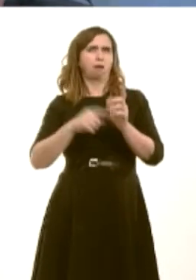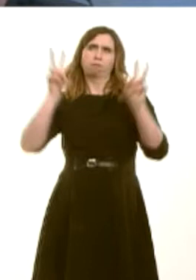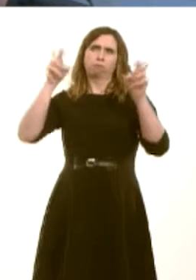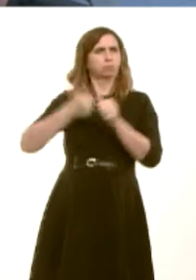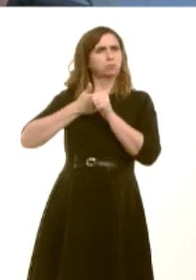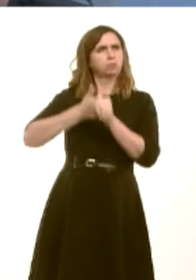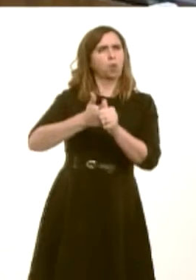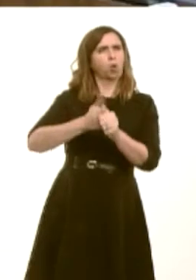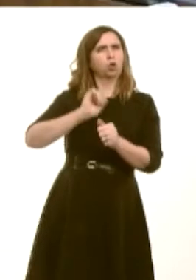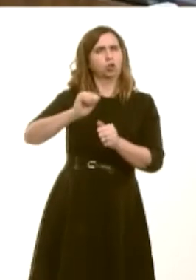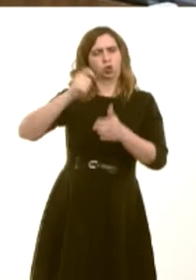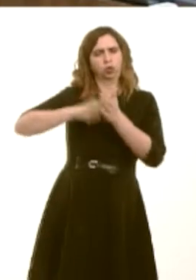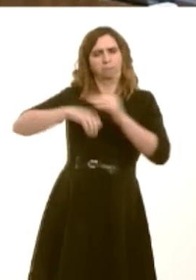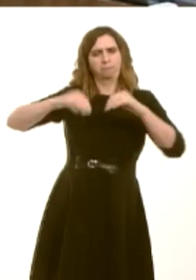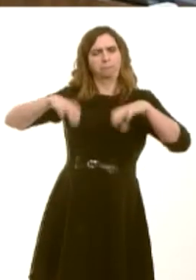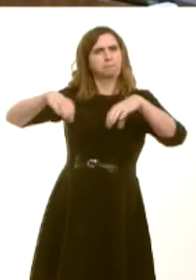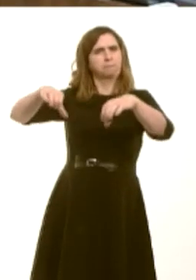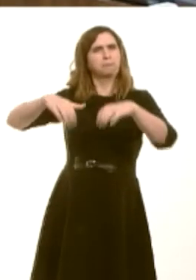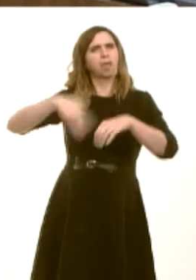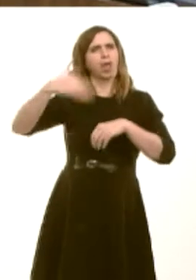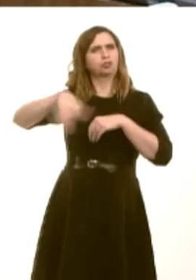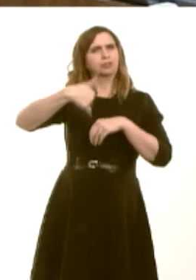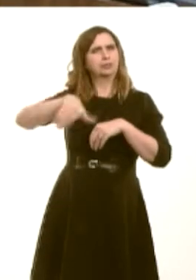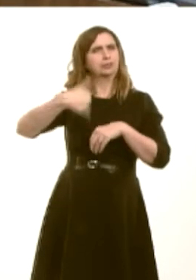Carwyn Jones: Well, we're looking, of course, at business rates to see how business rates